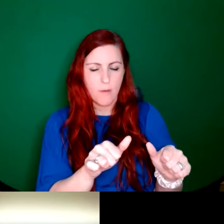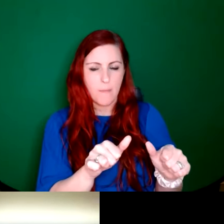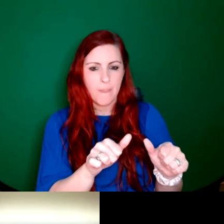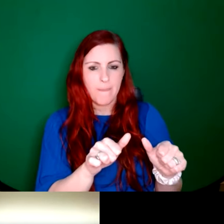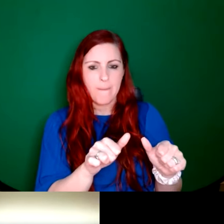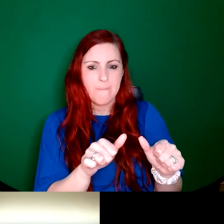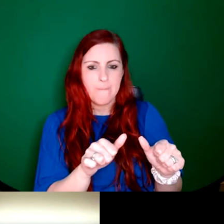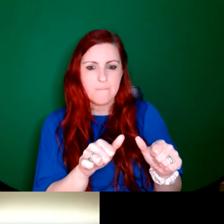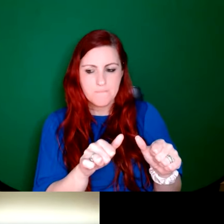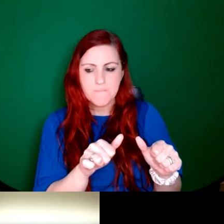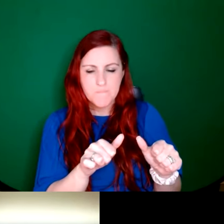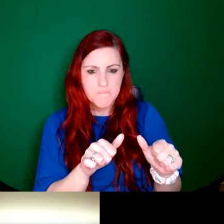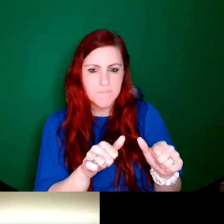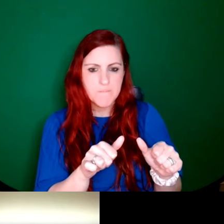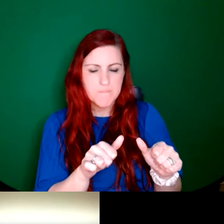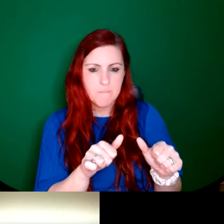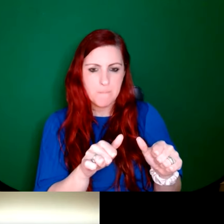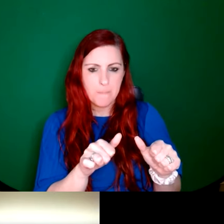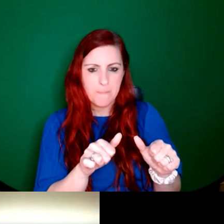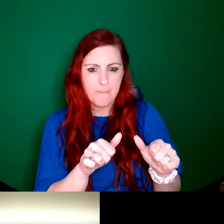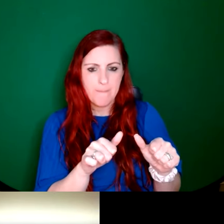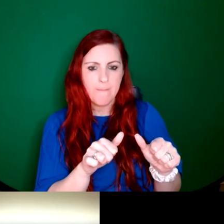on trains, and she was trying to find priests and things, and that the word